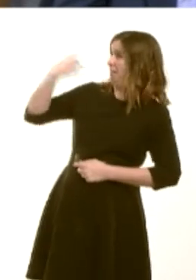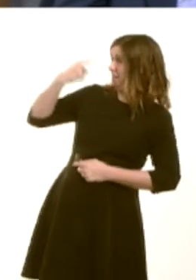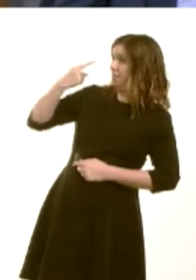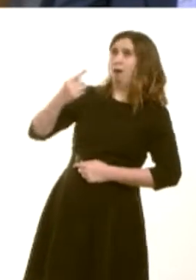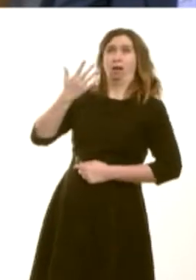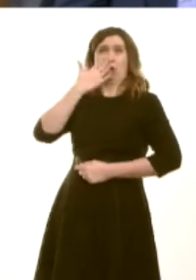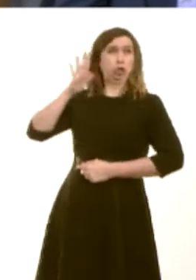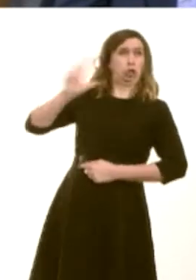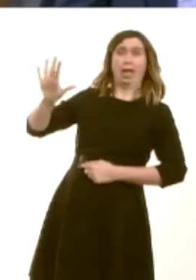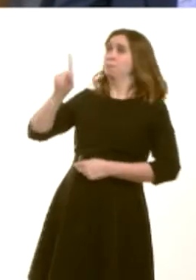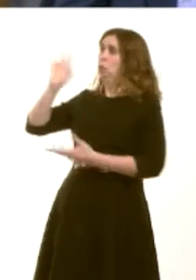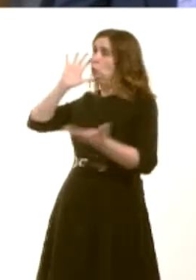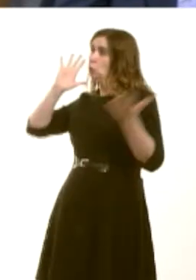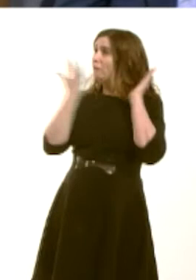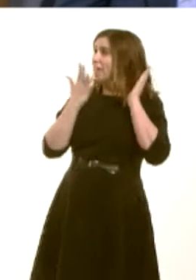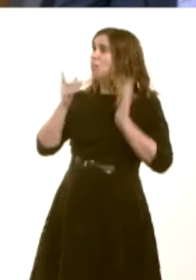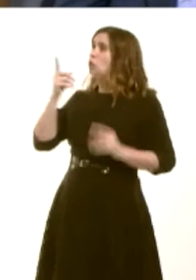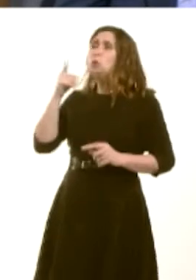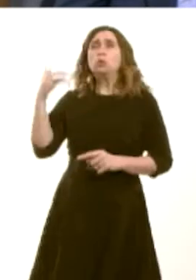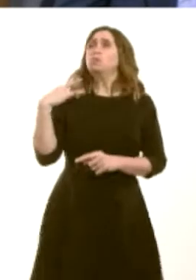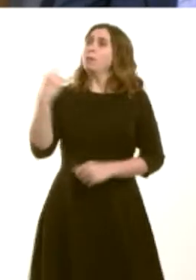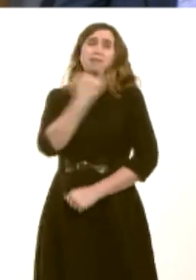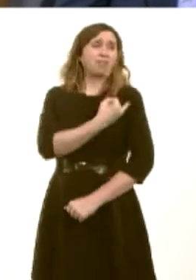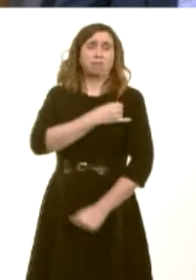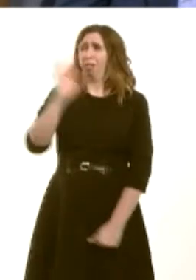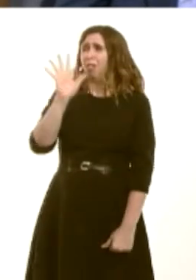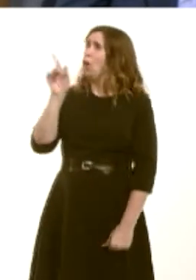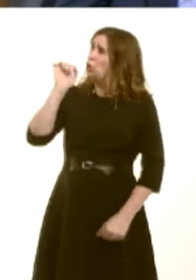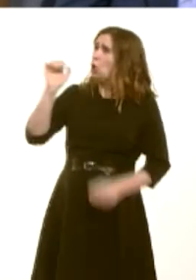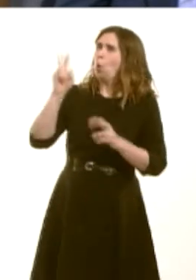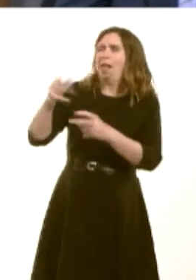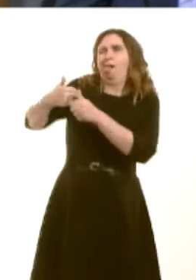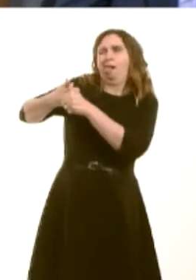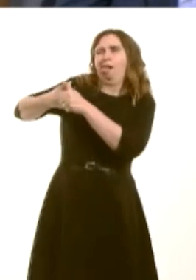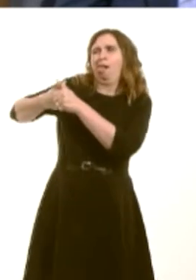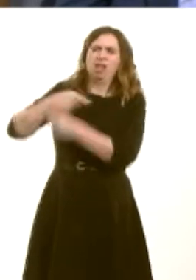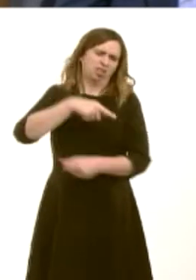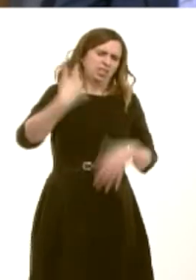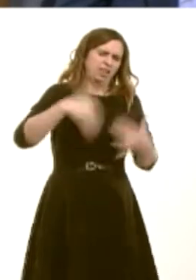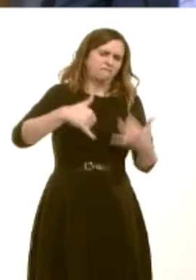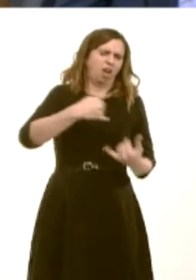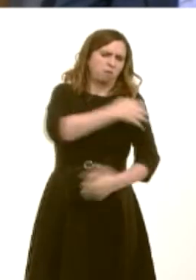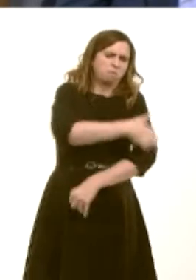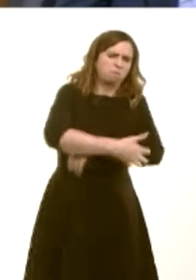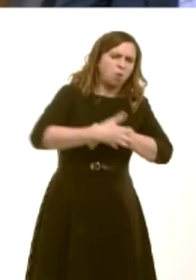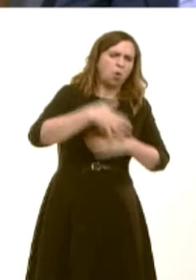there, hypocritically telling us they represent the vulnerable, when their main task is to hit the vulnerable and protect the rich. Thatís why, of course, theyíve cut taxes for the